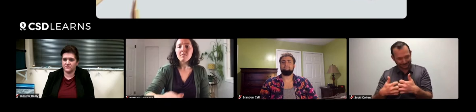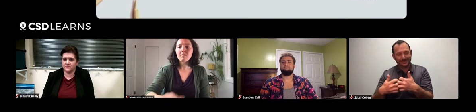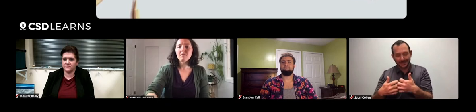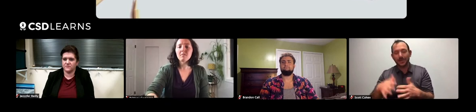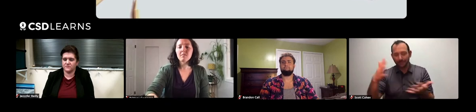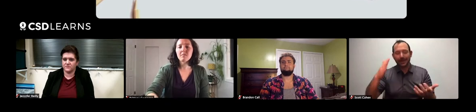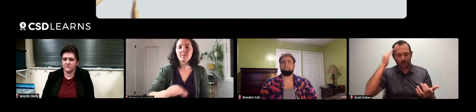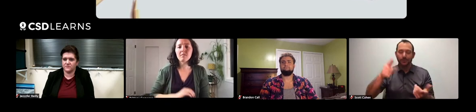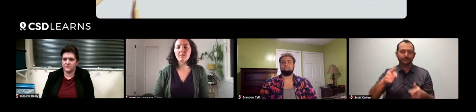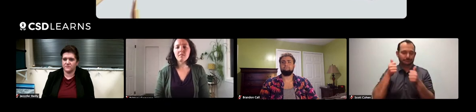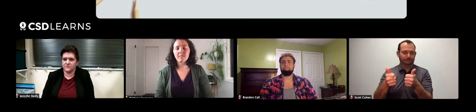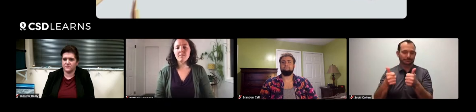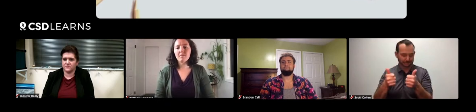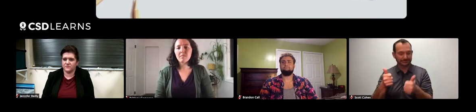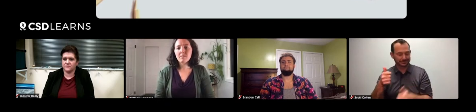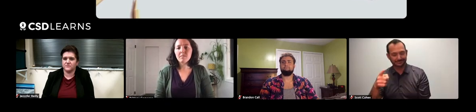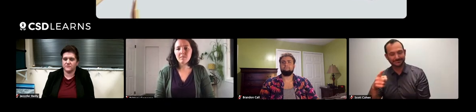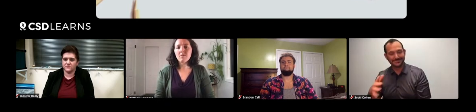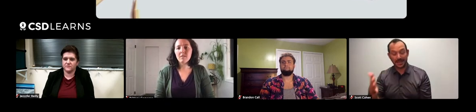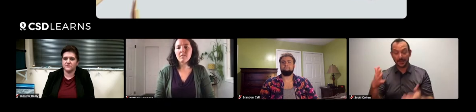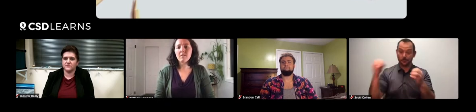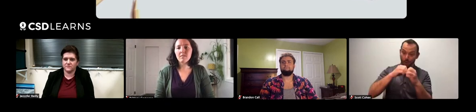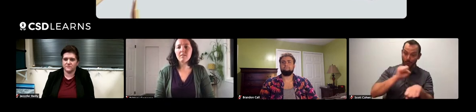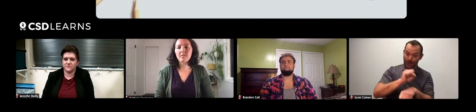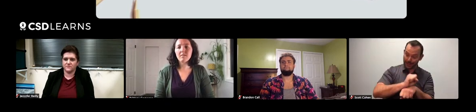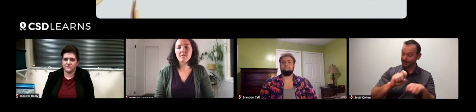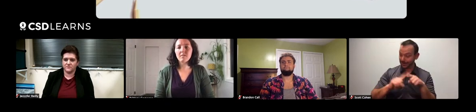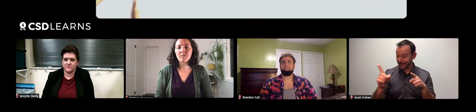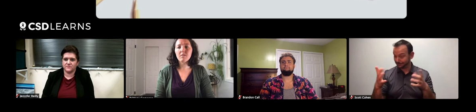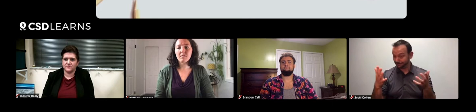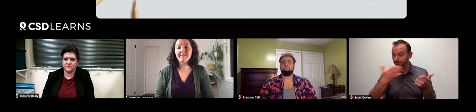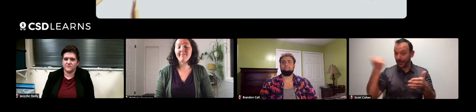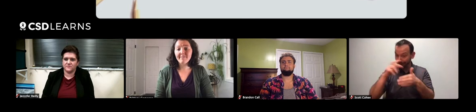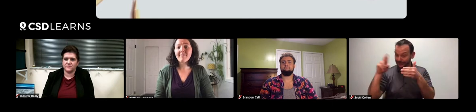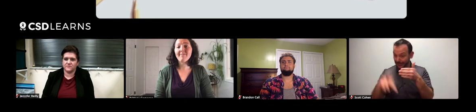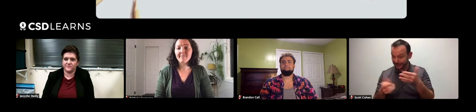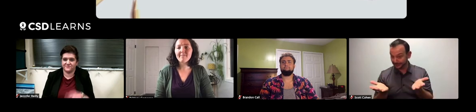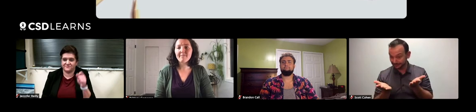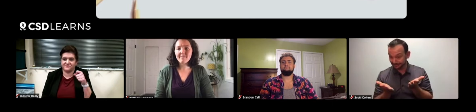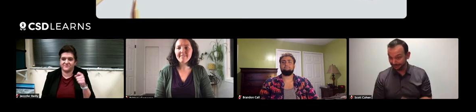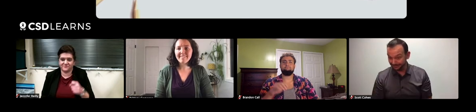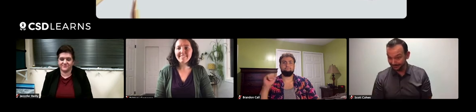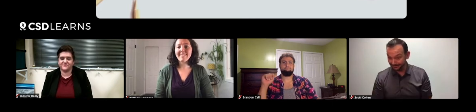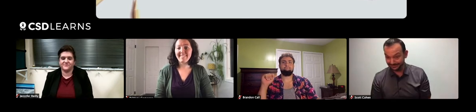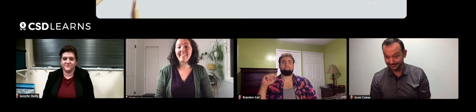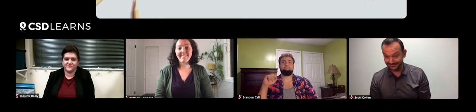with current knowledge out there. It's more work, but you get better results, right? Yes.